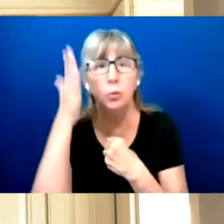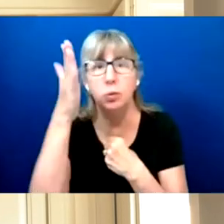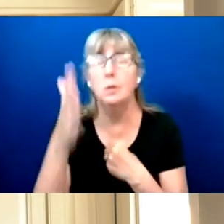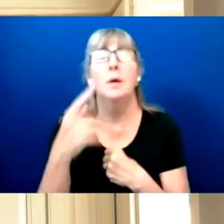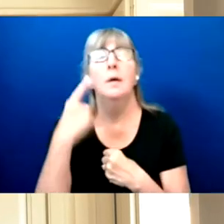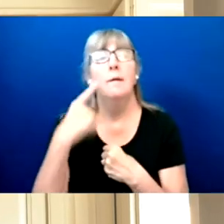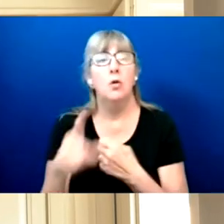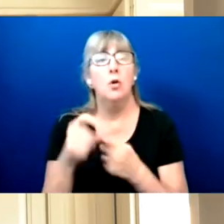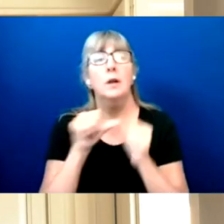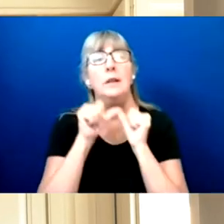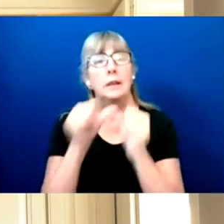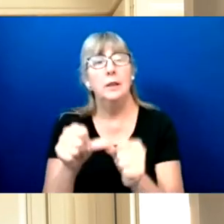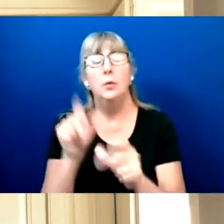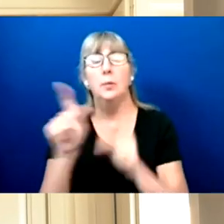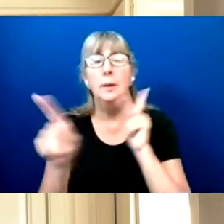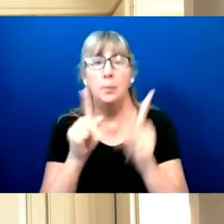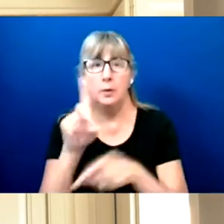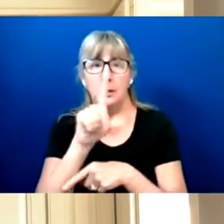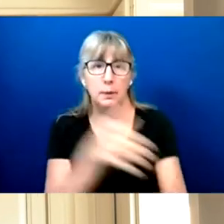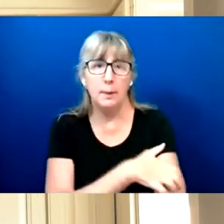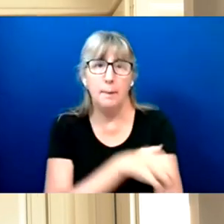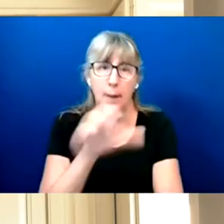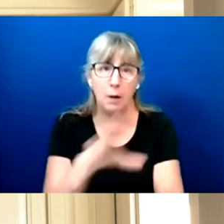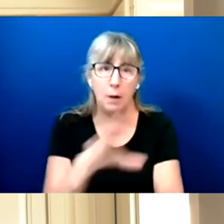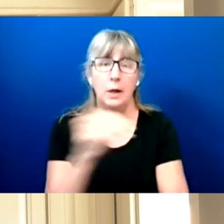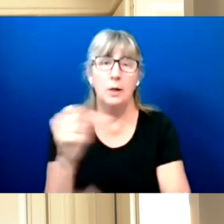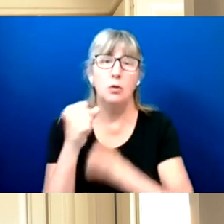with disabilities and strengthen our voting block.